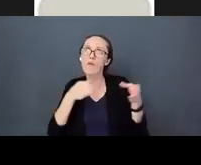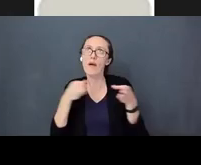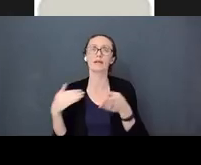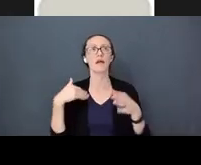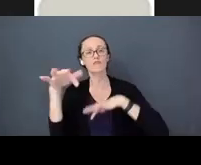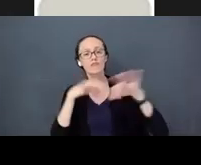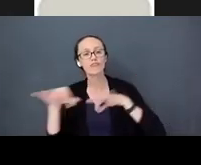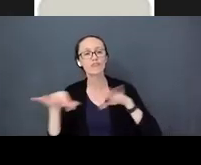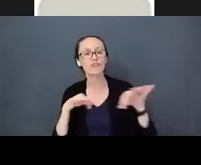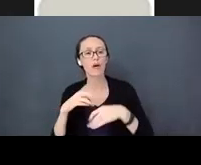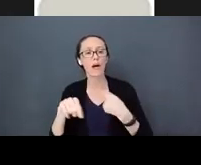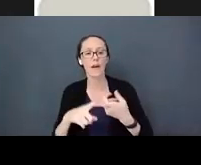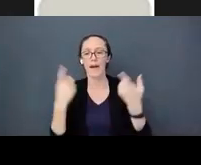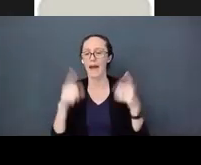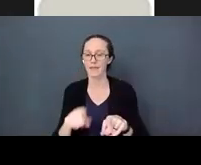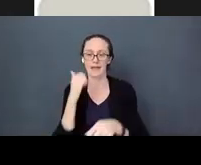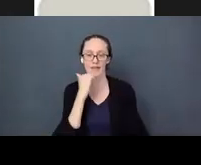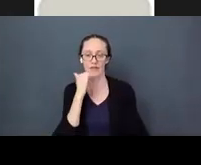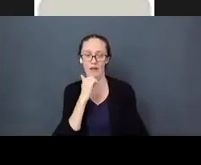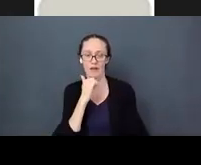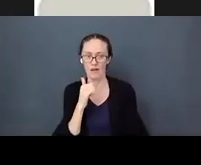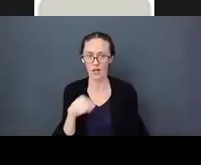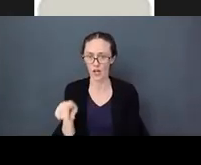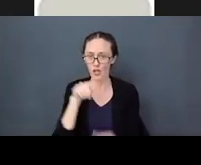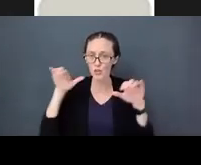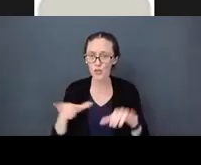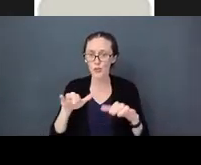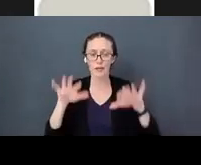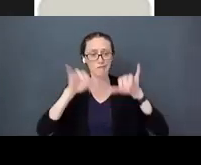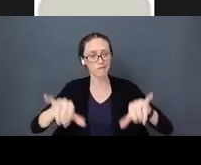are routines you must do anyway. You are doing this with your baby anyway. Let's talk about it.